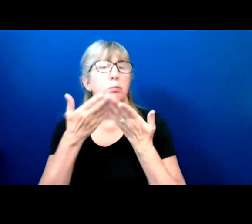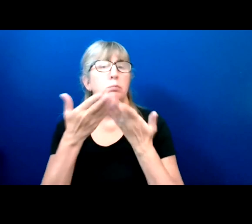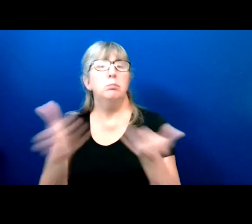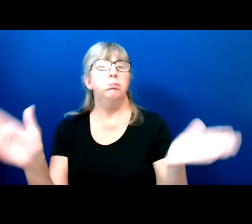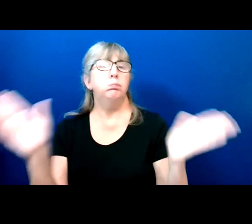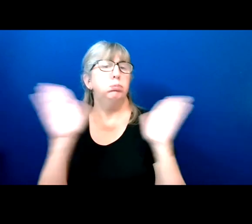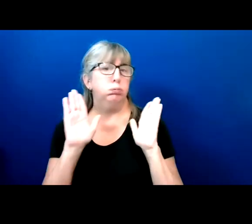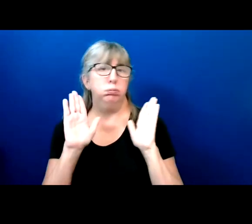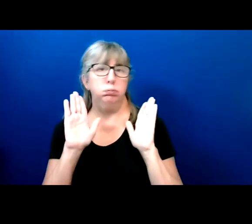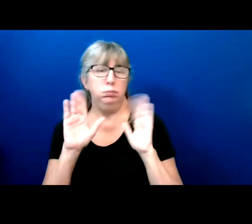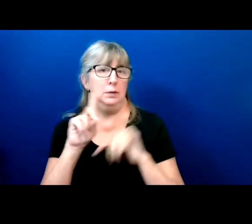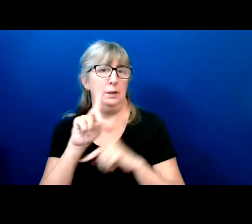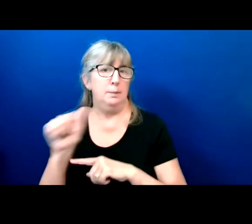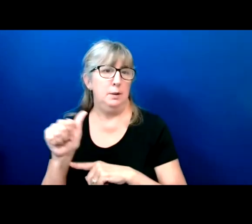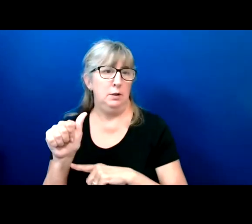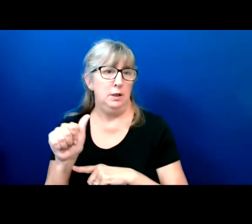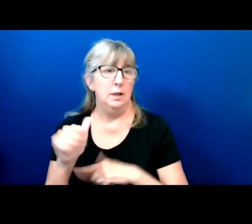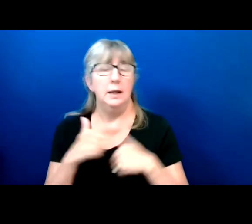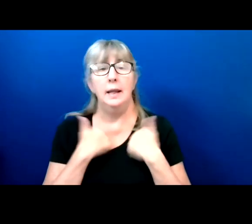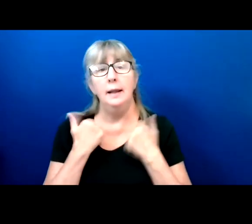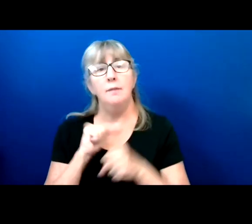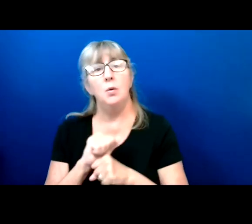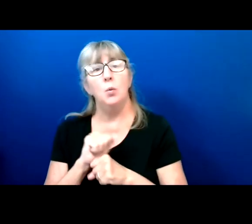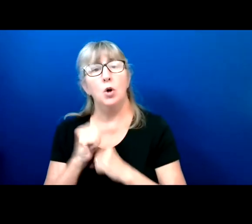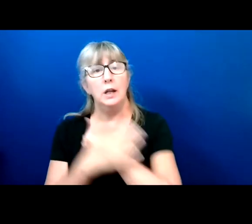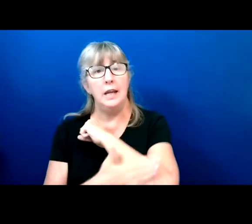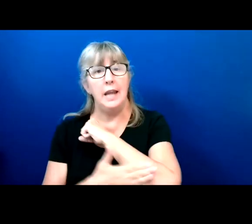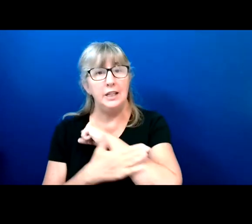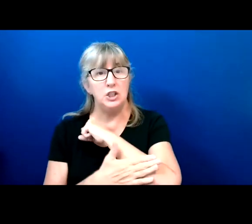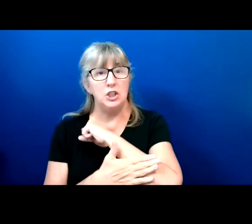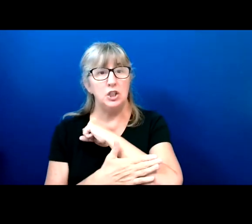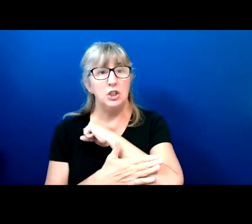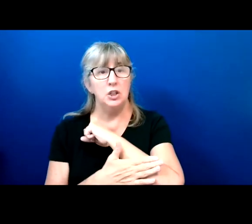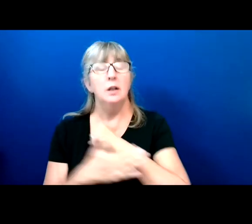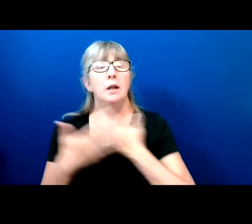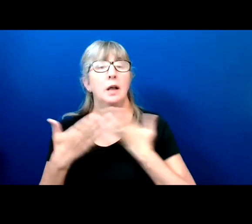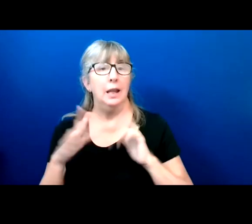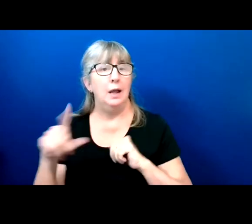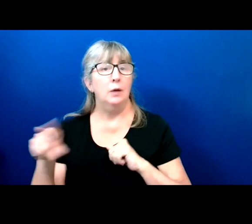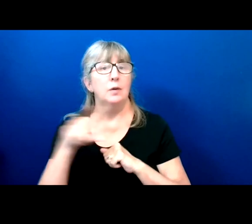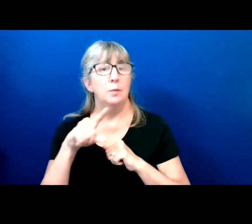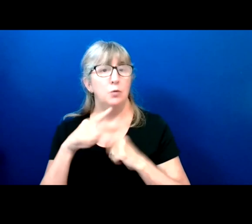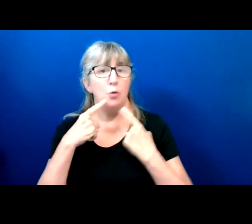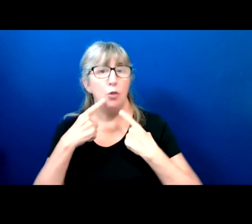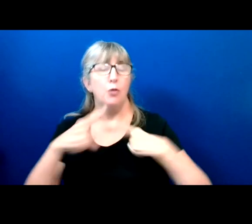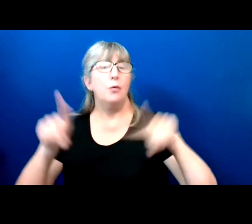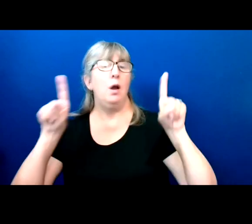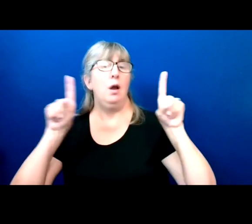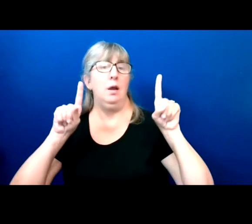can live and work in a nation that allows them to thrive and fully allows their voice